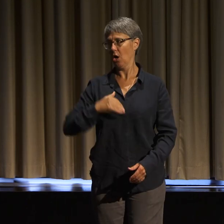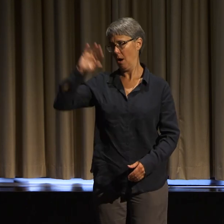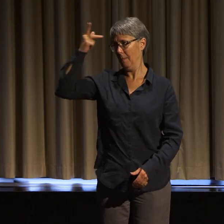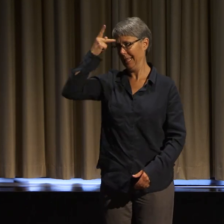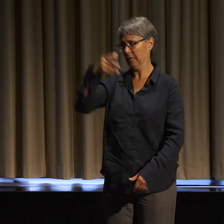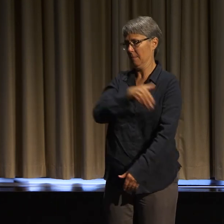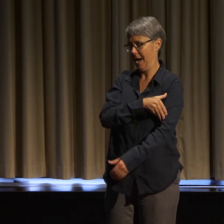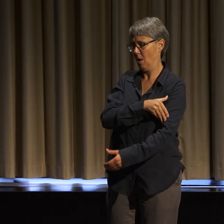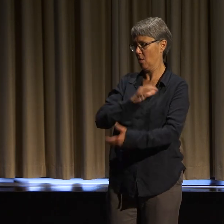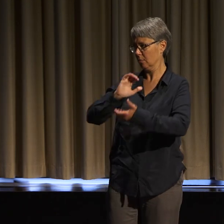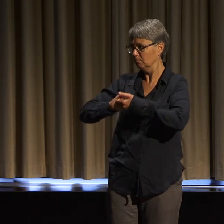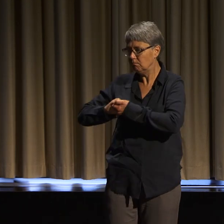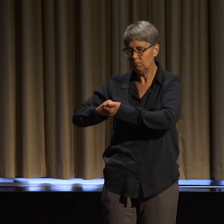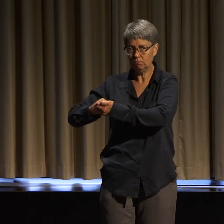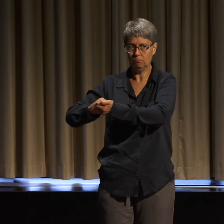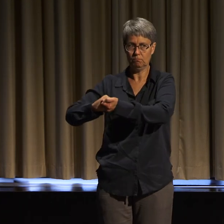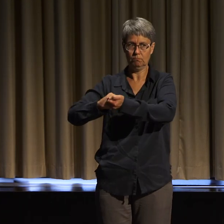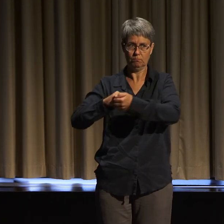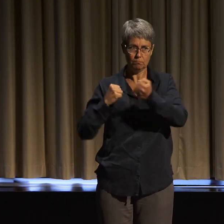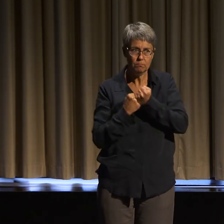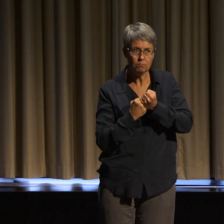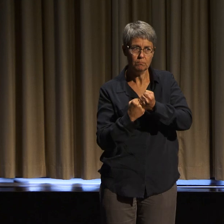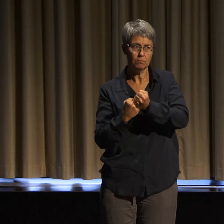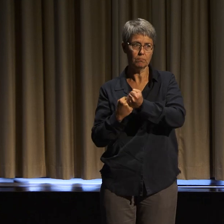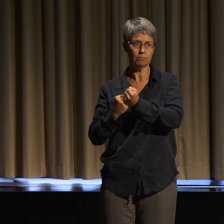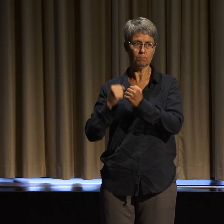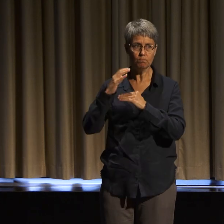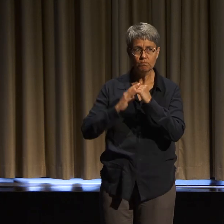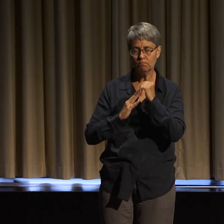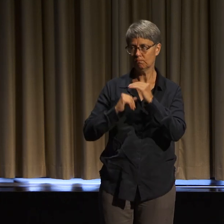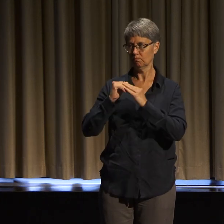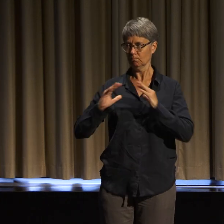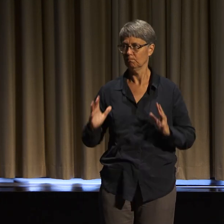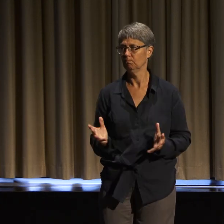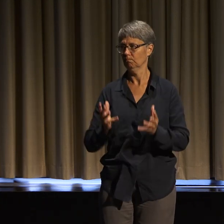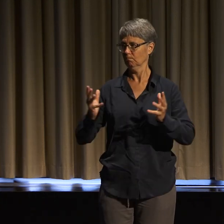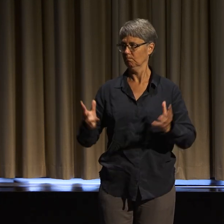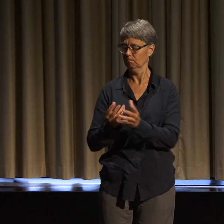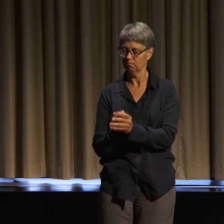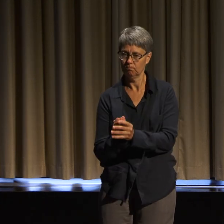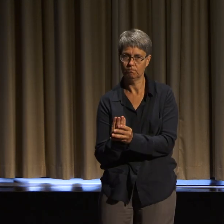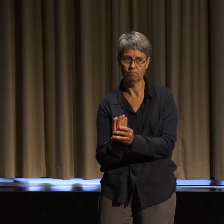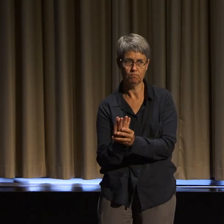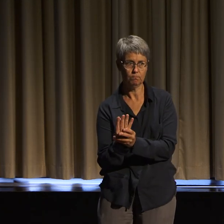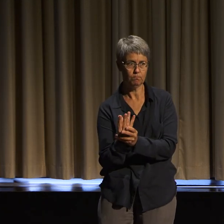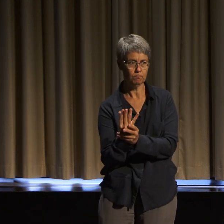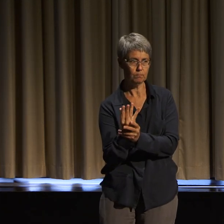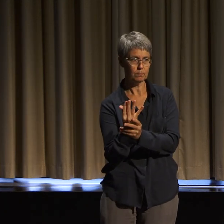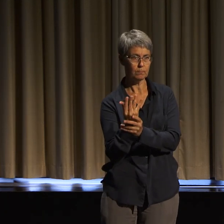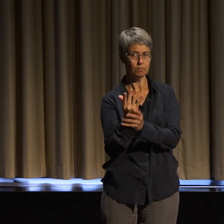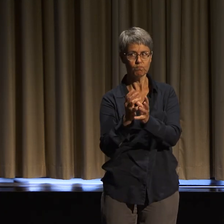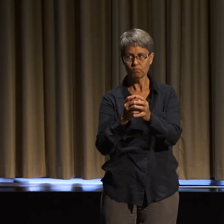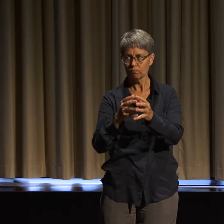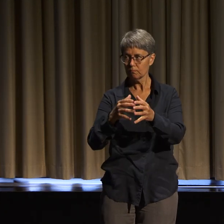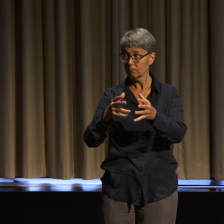and cultivate it, we must also be mindful that it is not an easy fix.